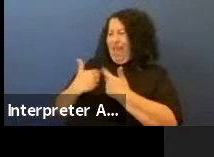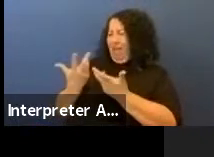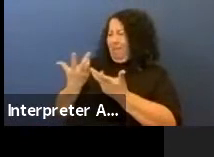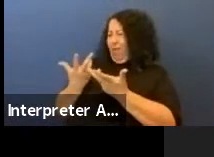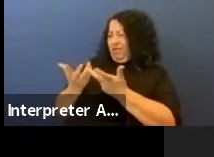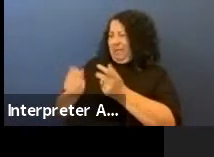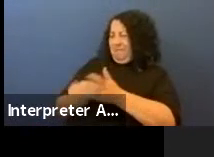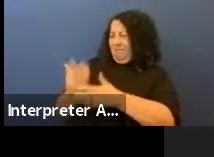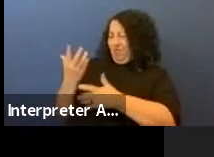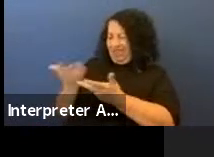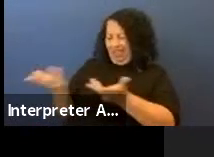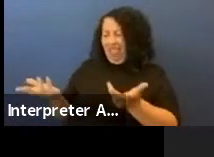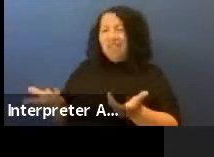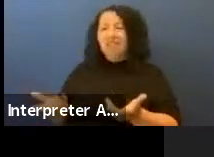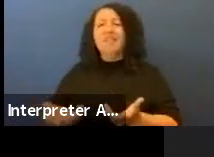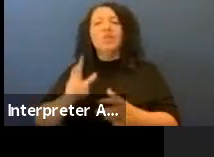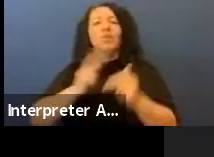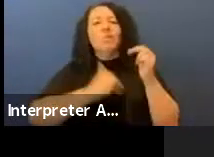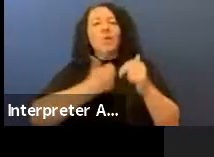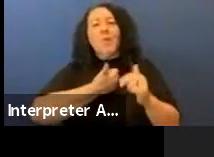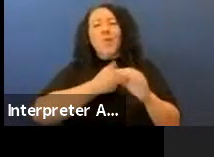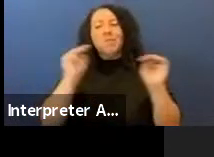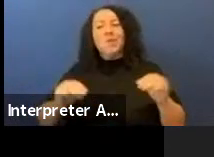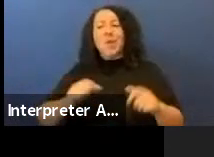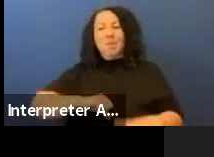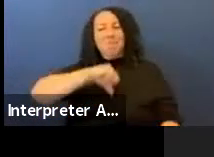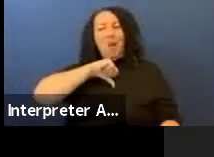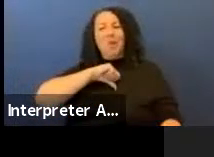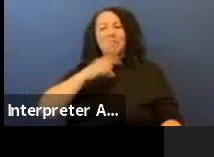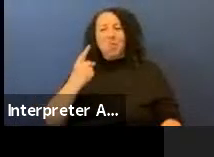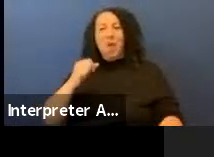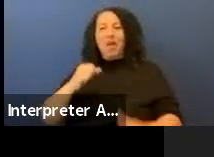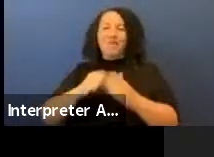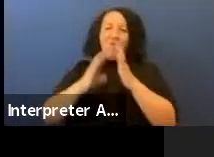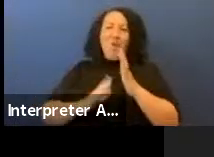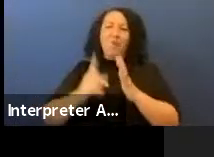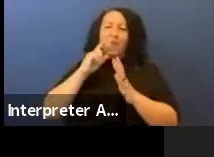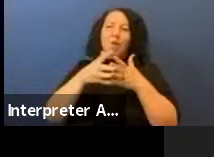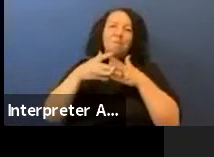have been one of the founders of the National Museum of the American Indian